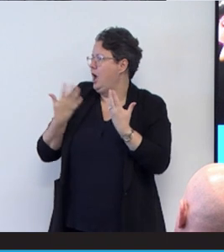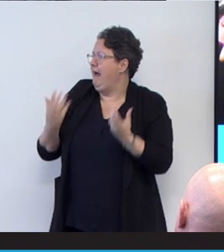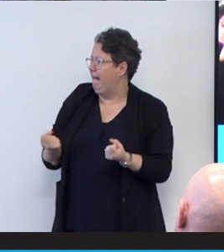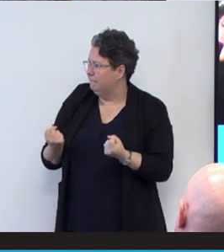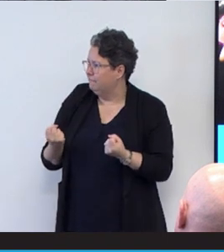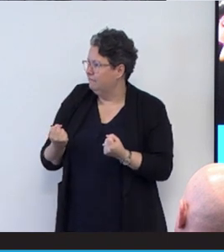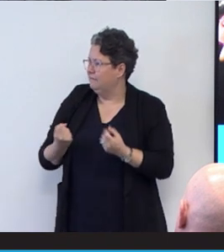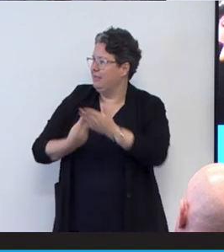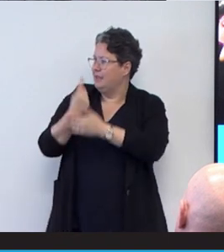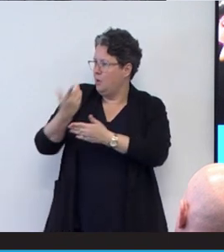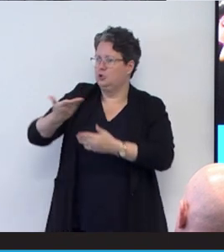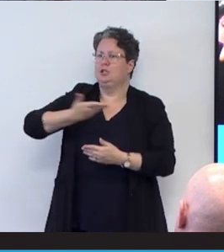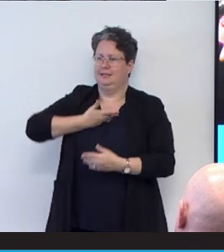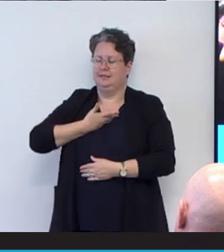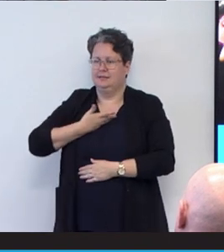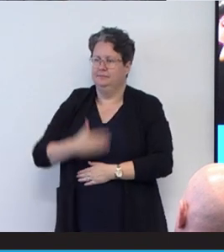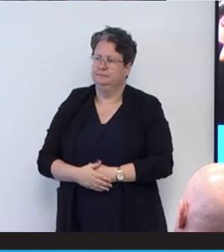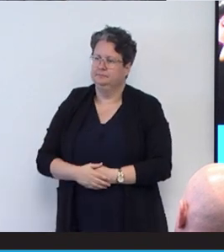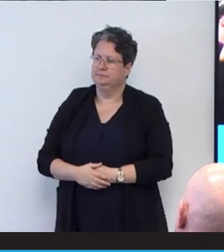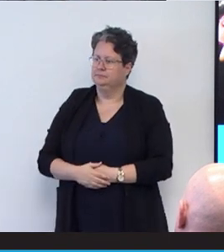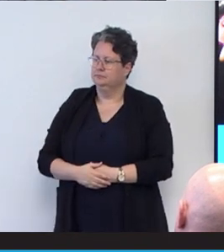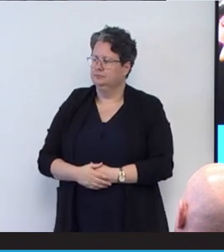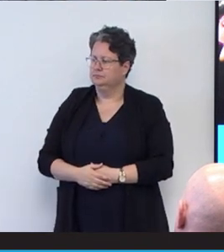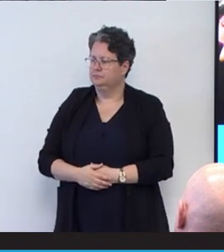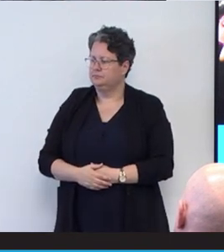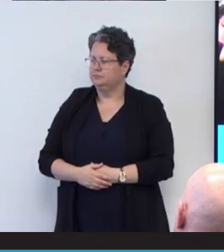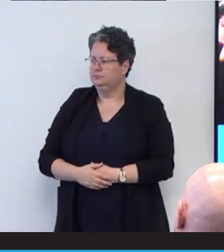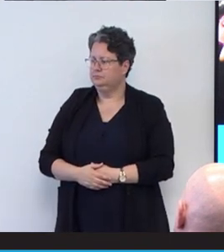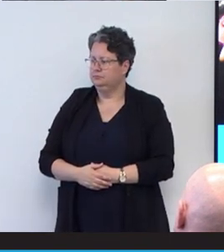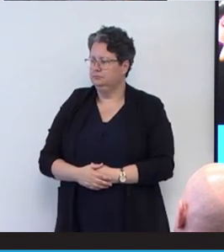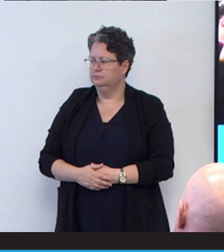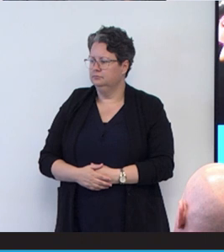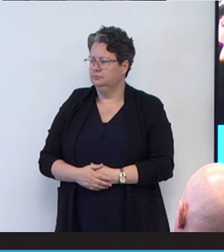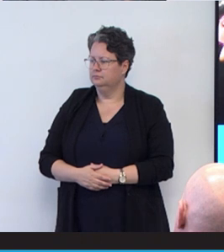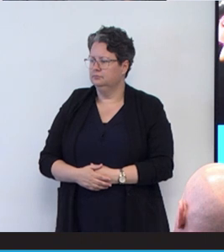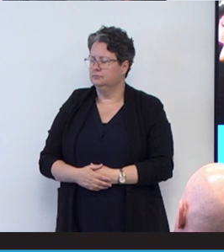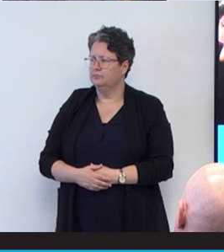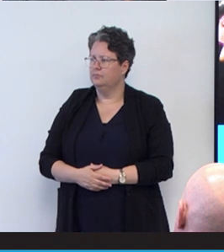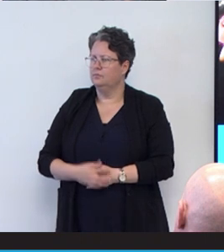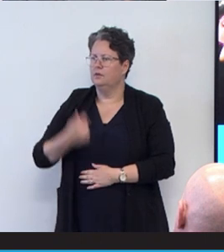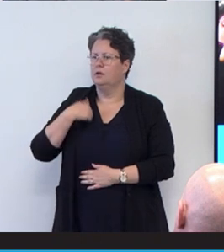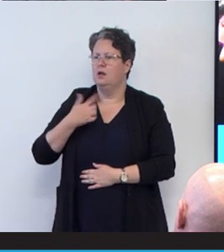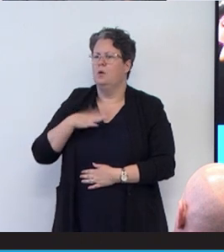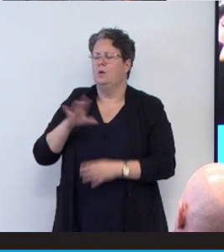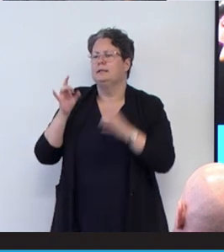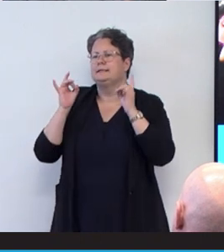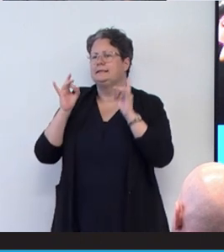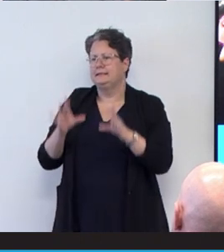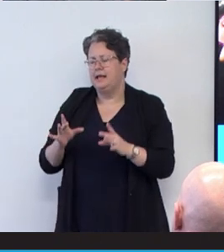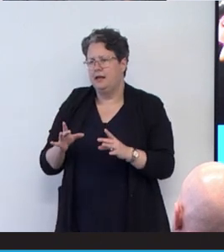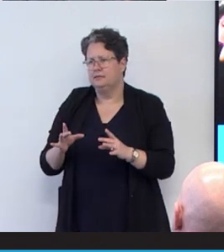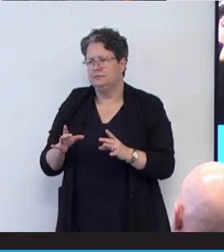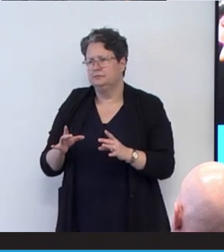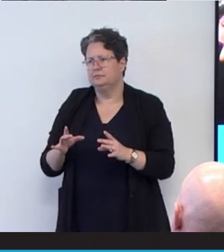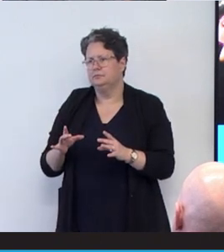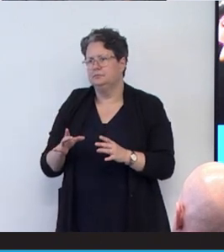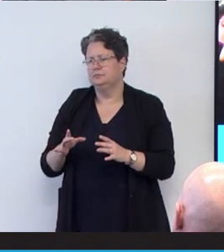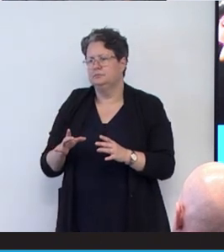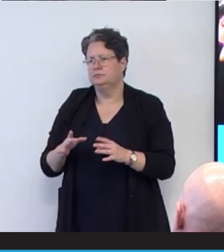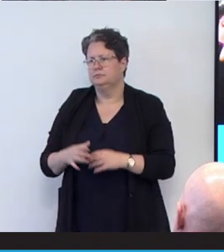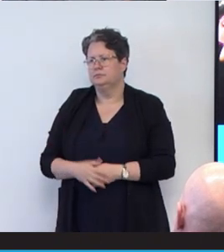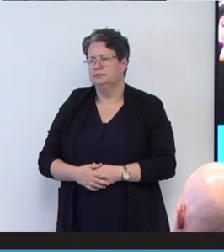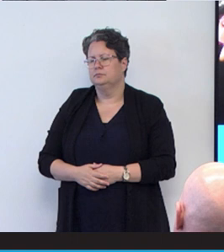that have been given. And I think I want to start off with one thing. Despite the challenges that we